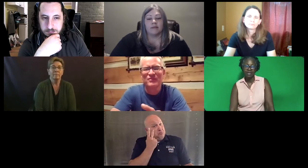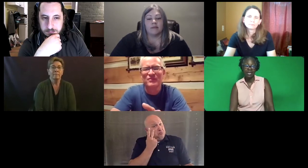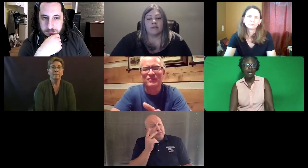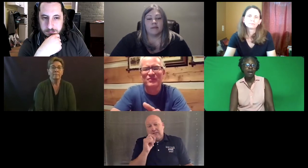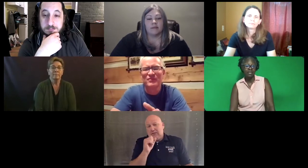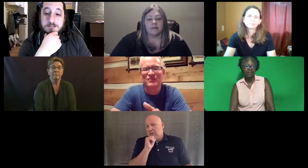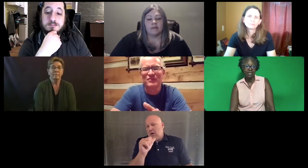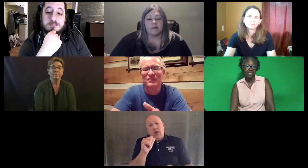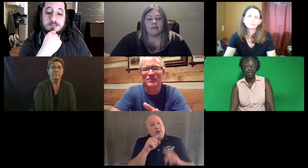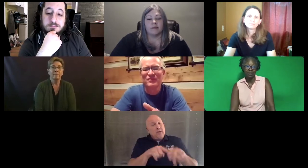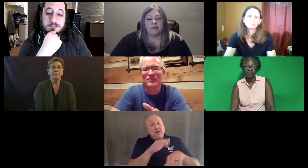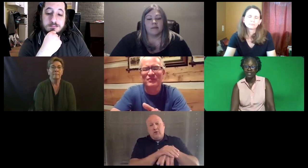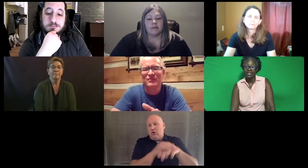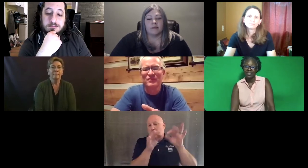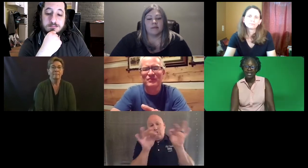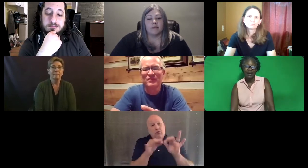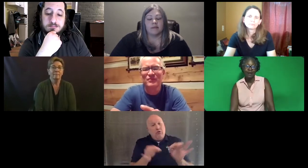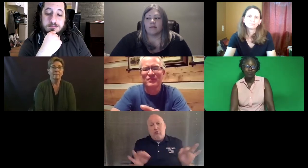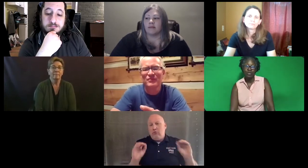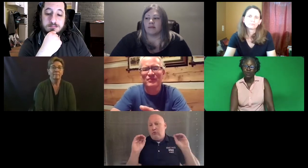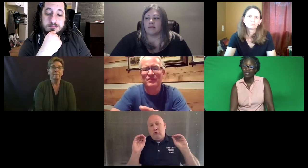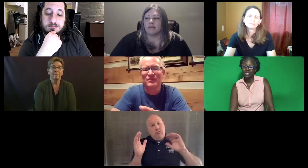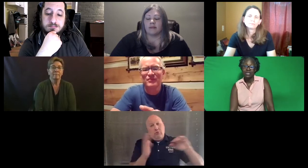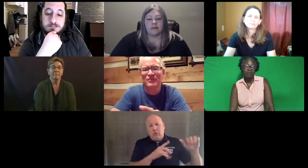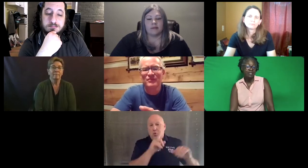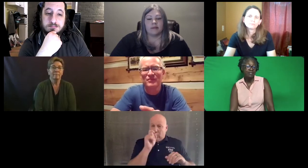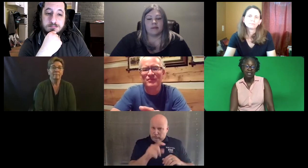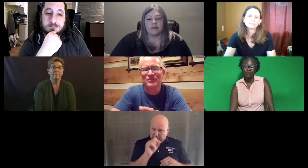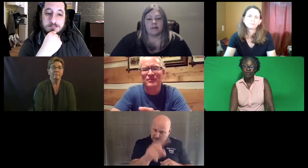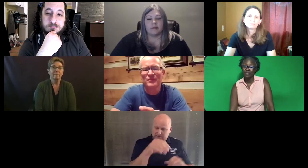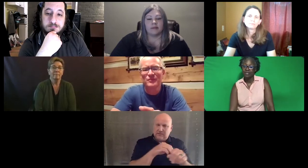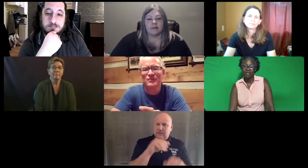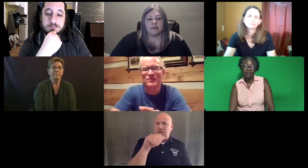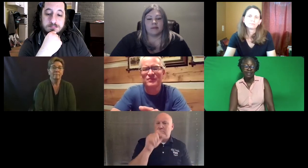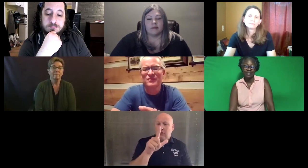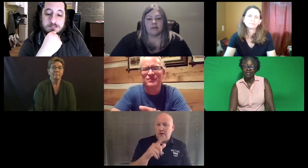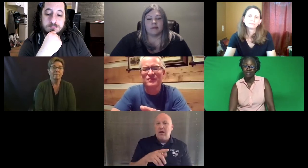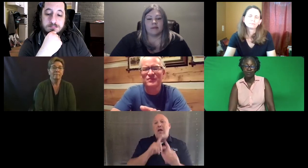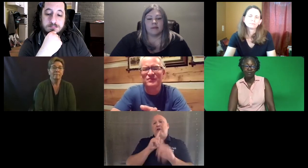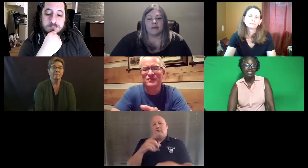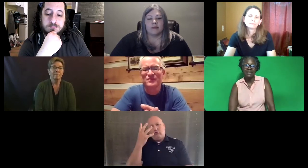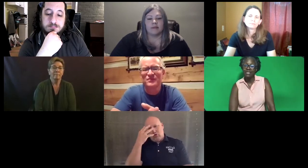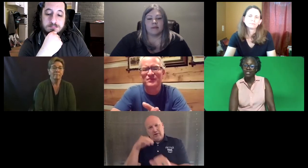And that might be something that's new. We don't depend on a person's ability to read English.